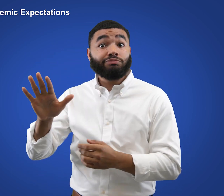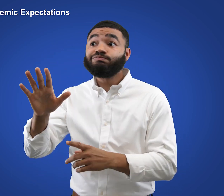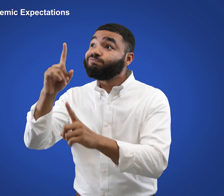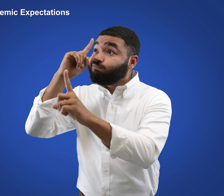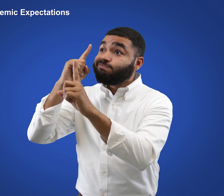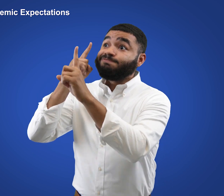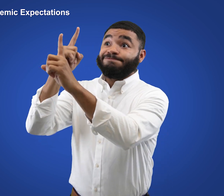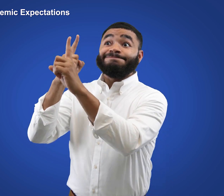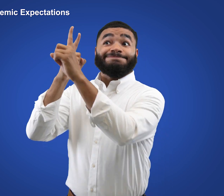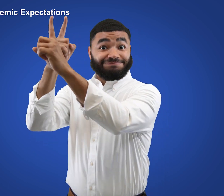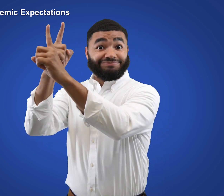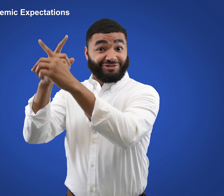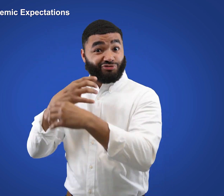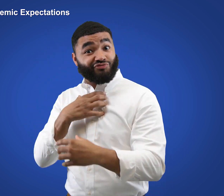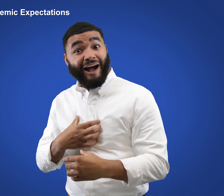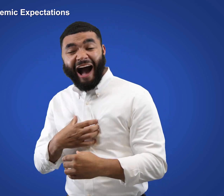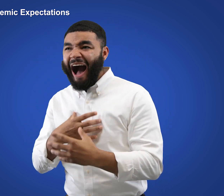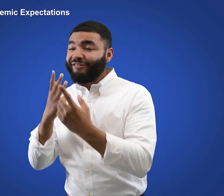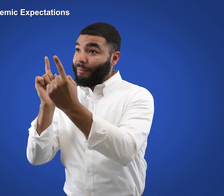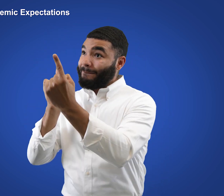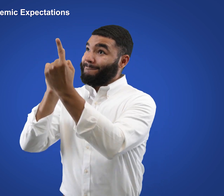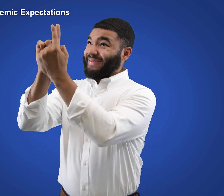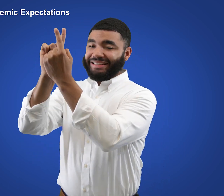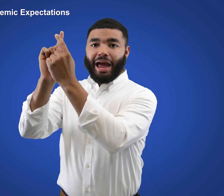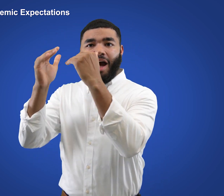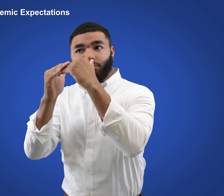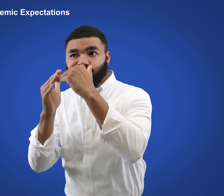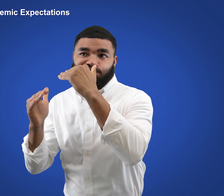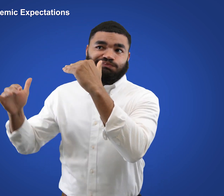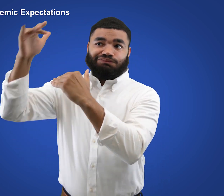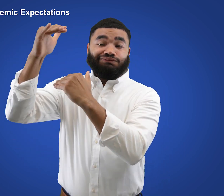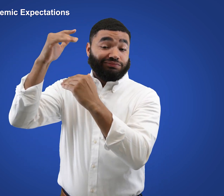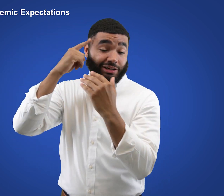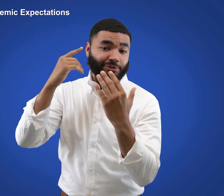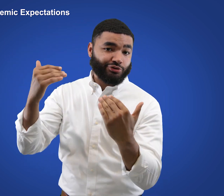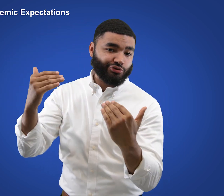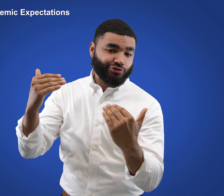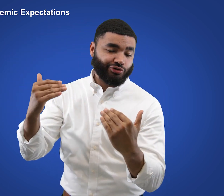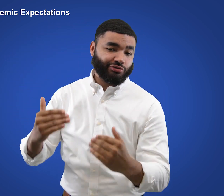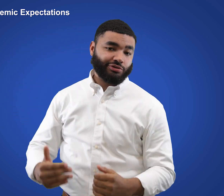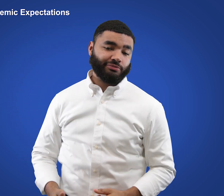that they can strive for, meet, and exceed.